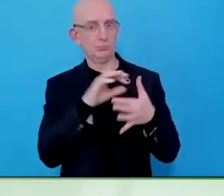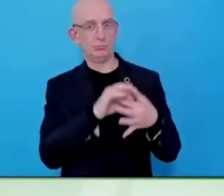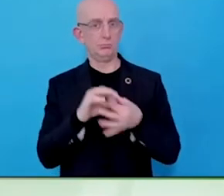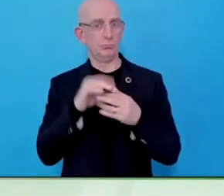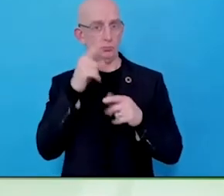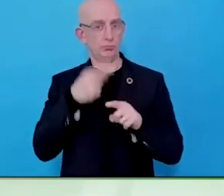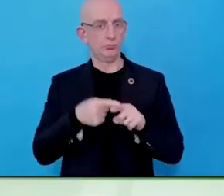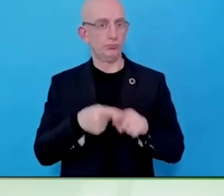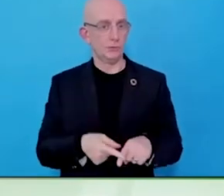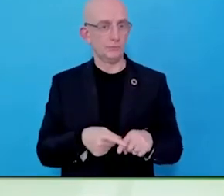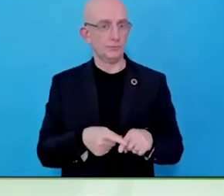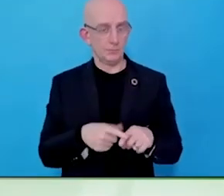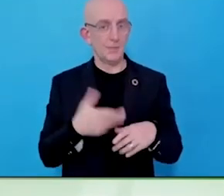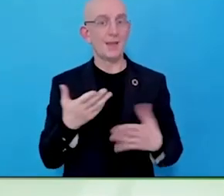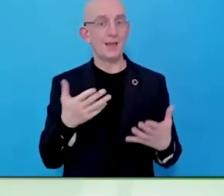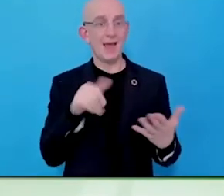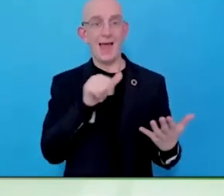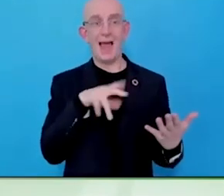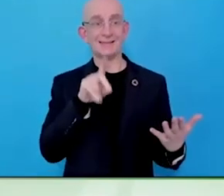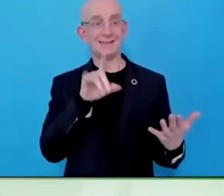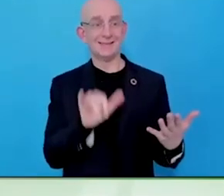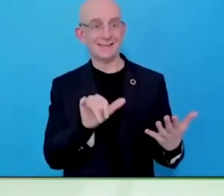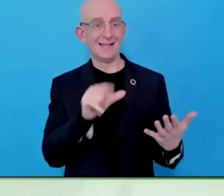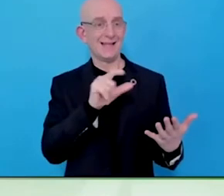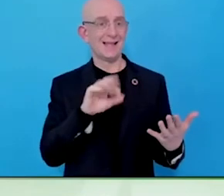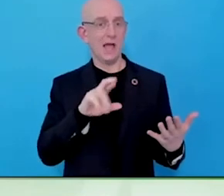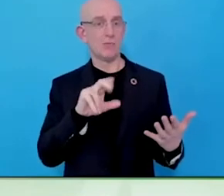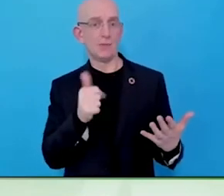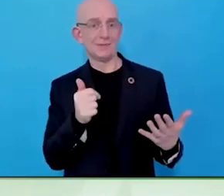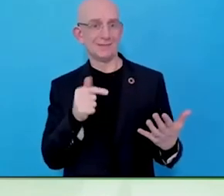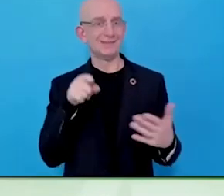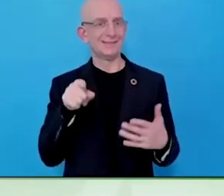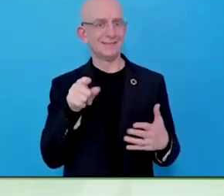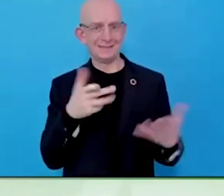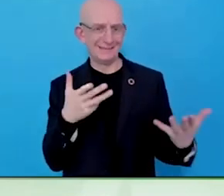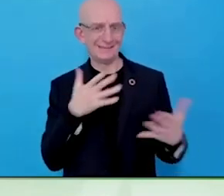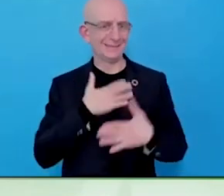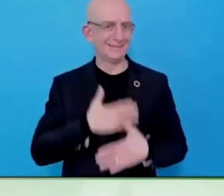while but they did not need it because people were asking for what they really needed in order to do their jobs well.